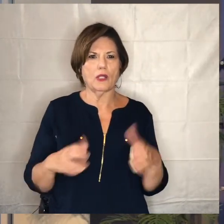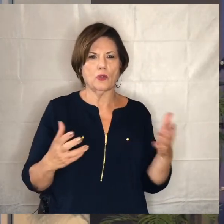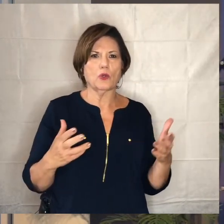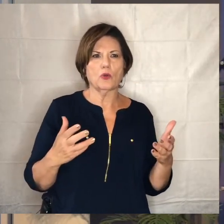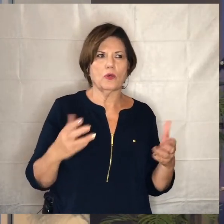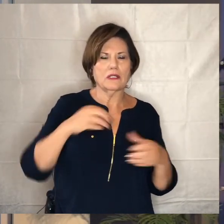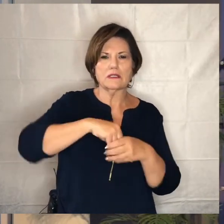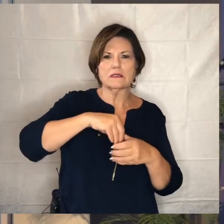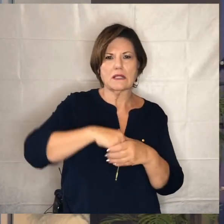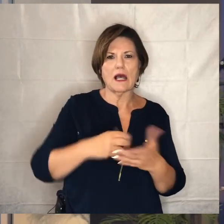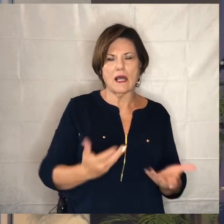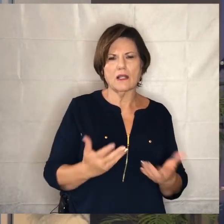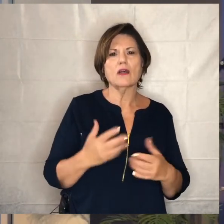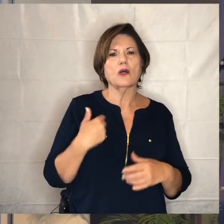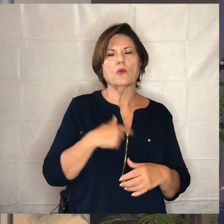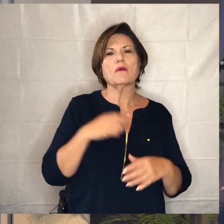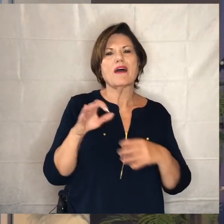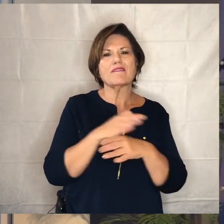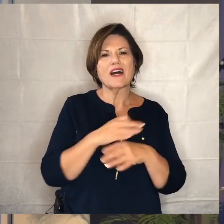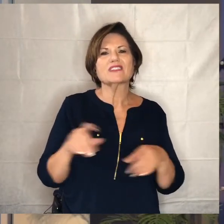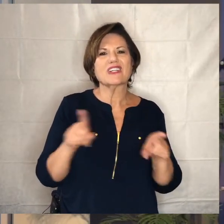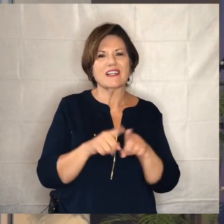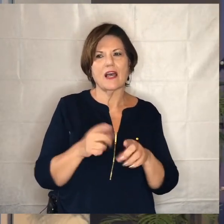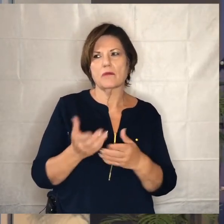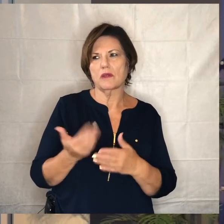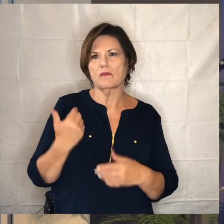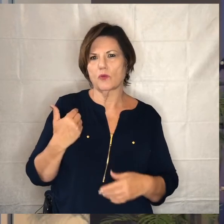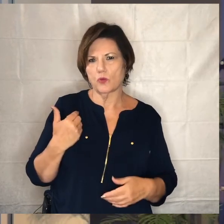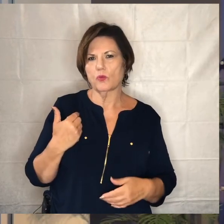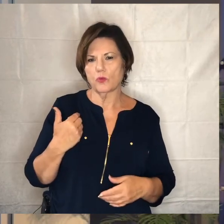um we will continue to function as we have really brilliantly where